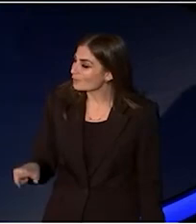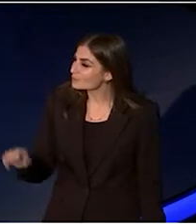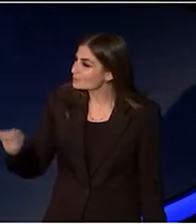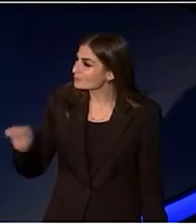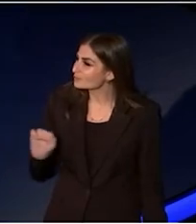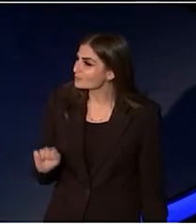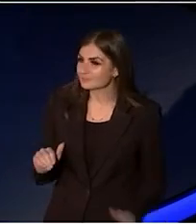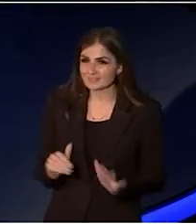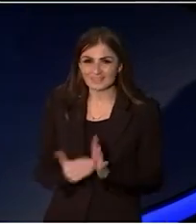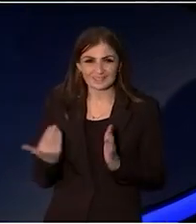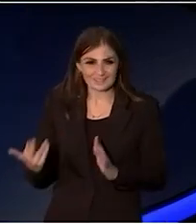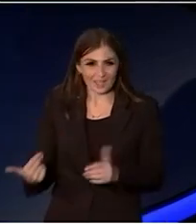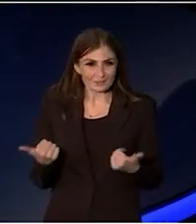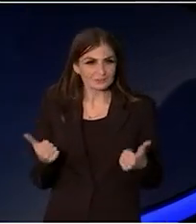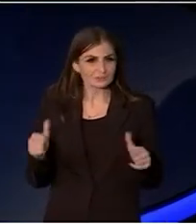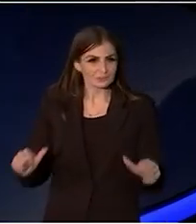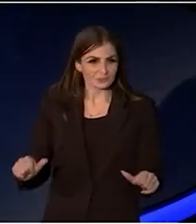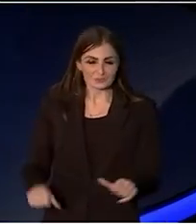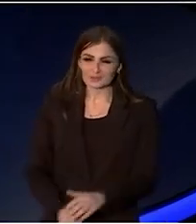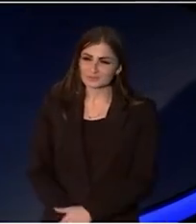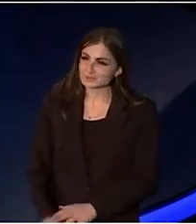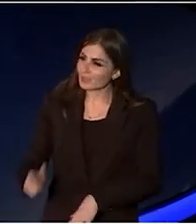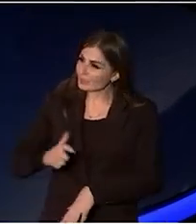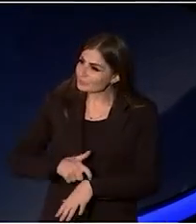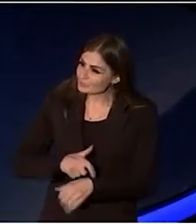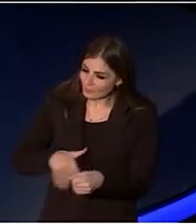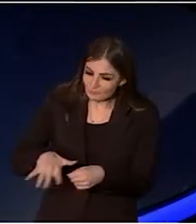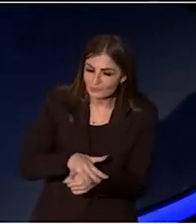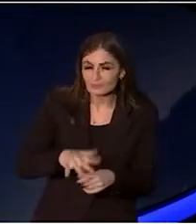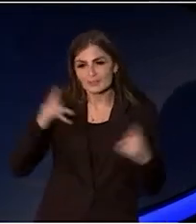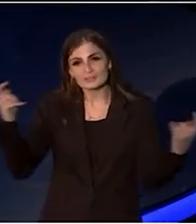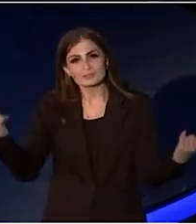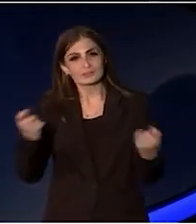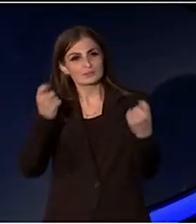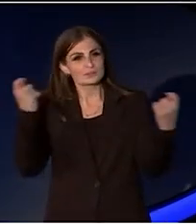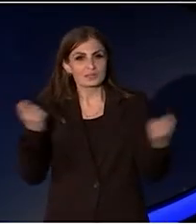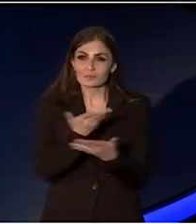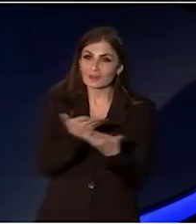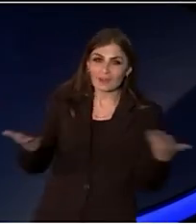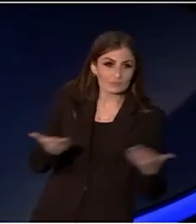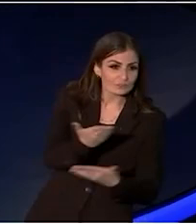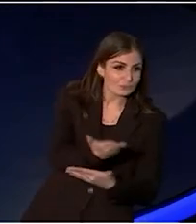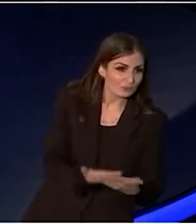And now it's the case. Time for a place to celebrate every story